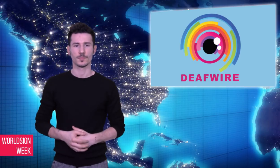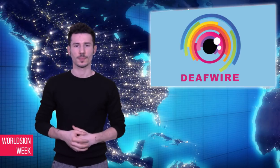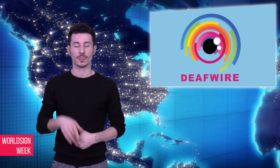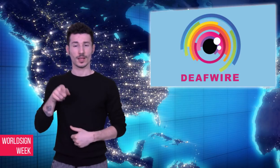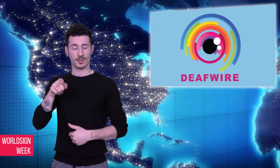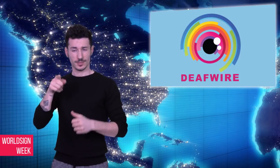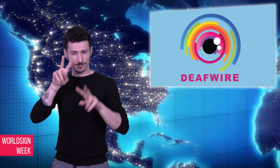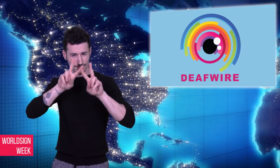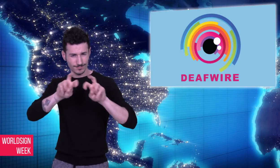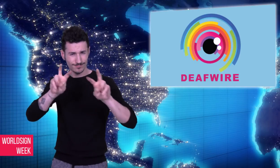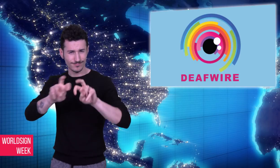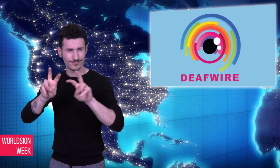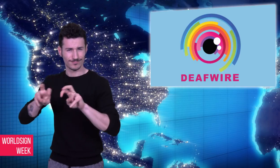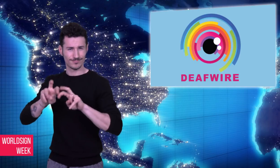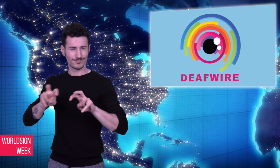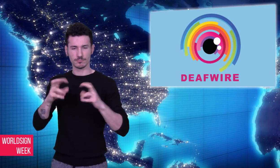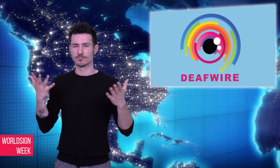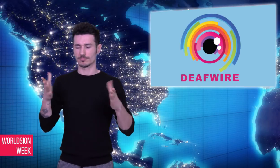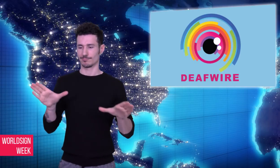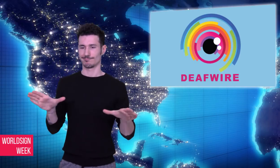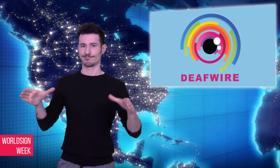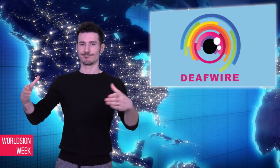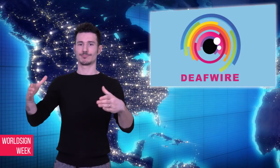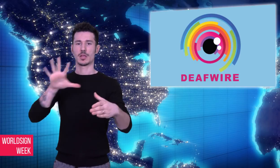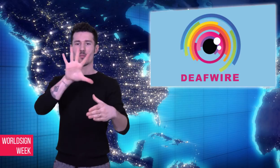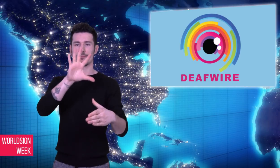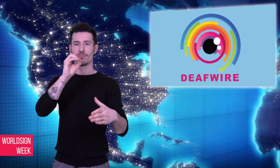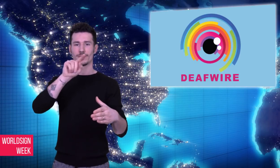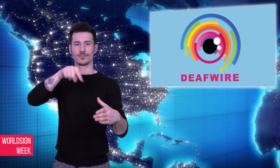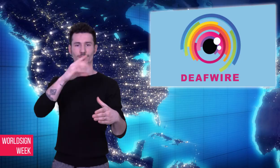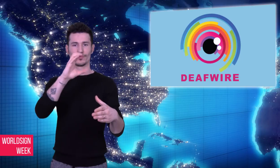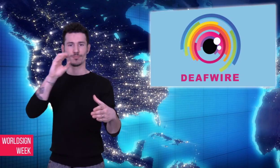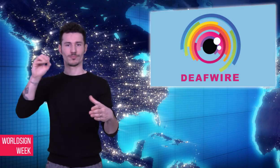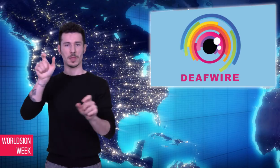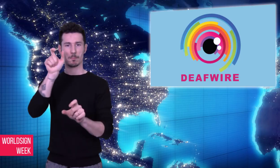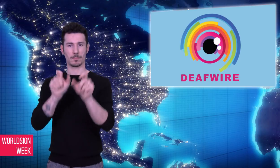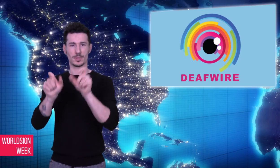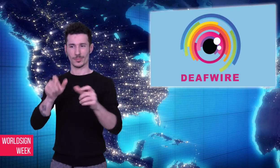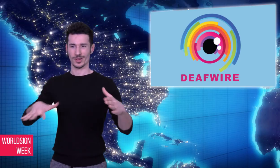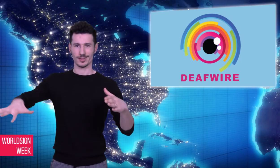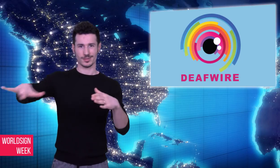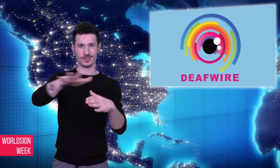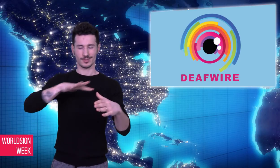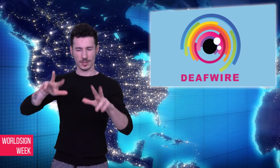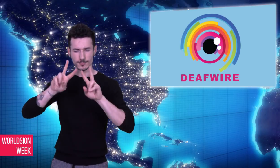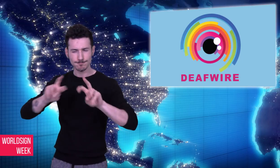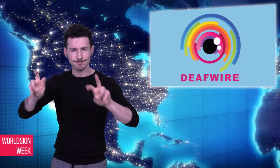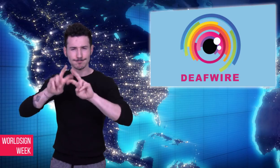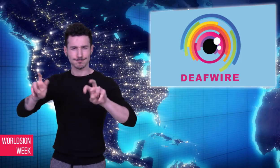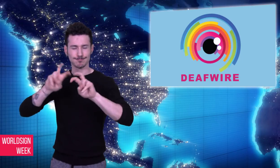years, they were asked questions about